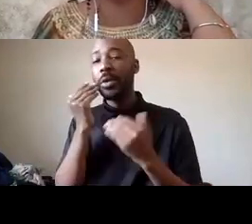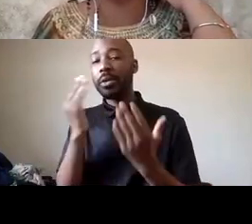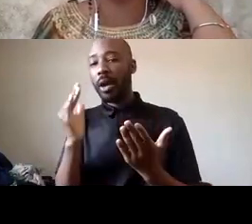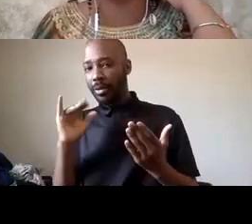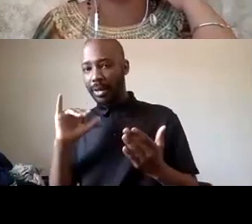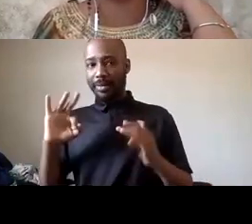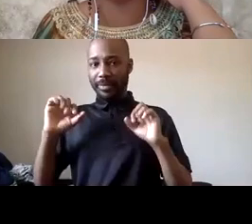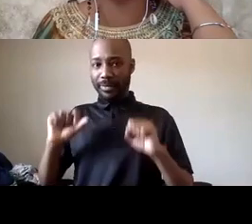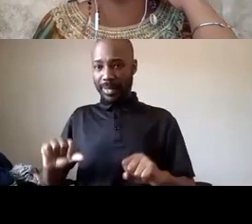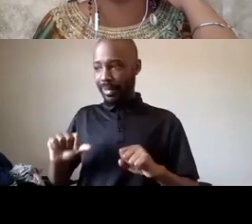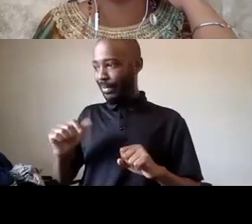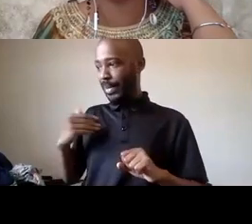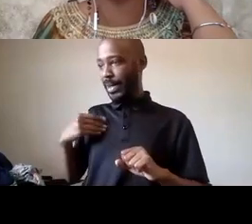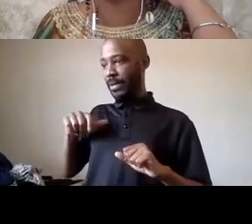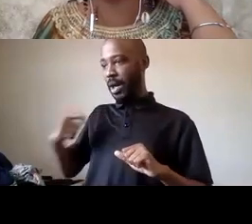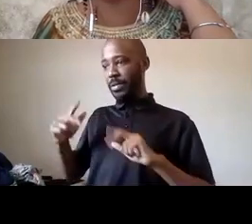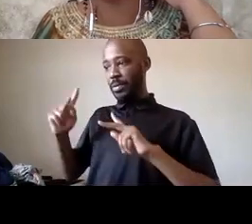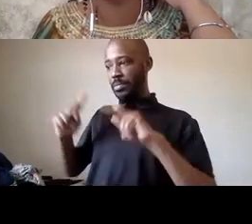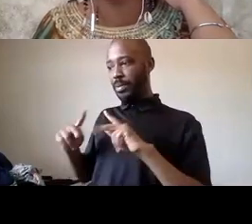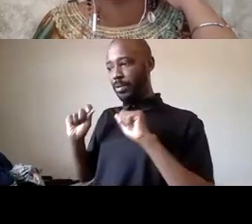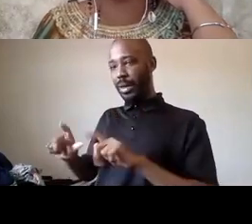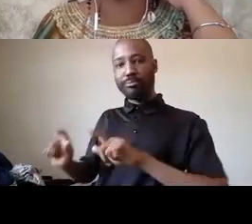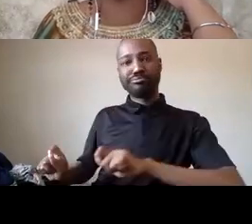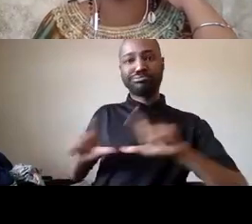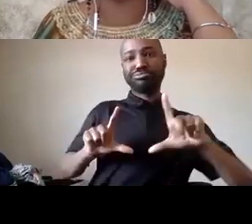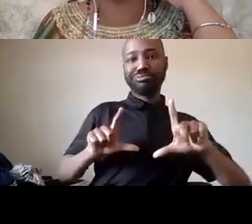other people are on this can come on the screen um it's a webinar